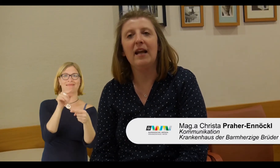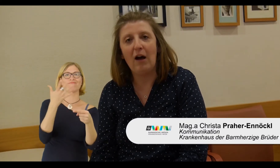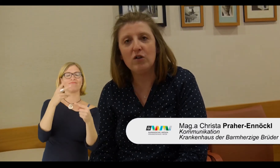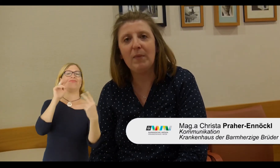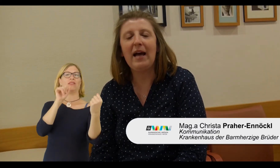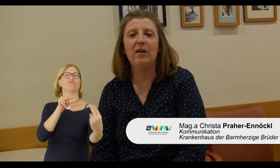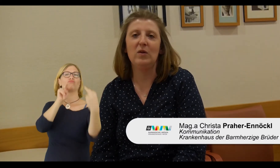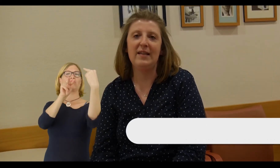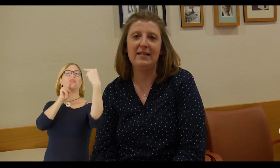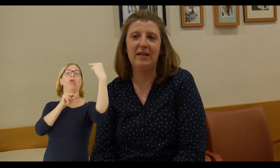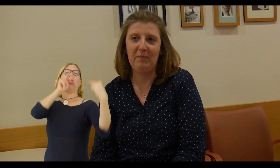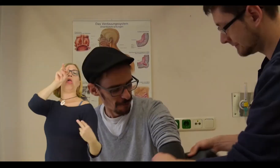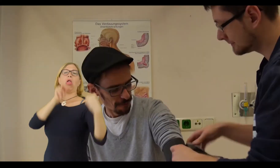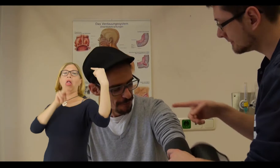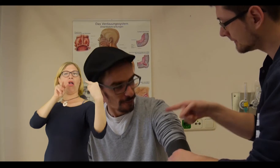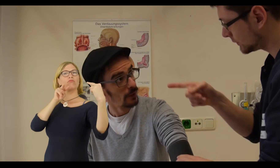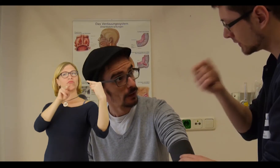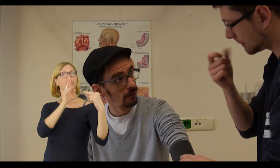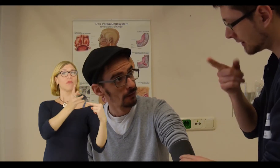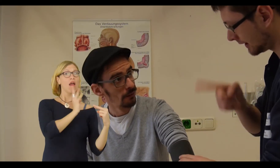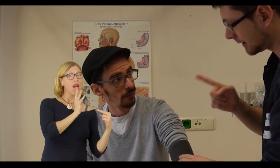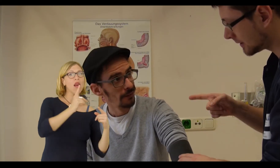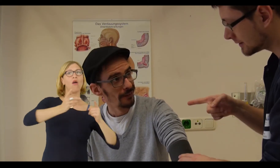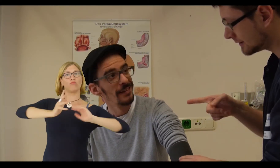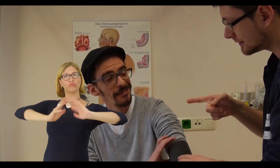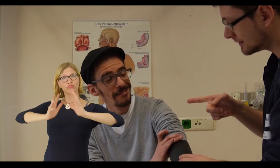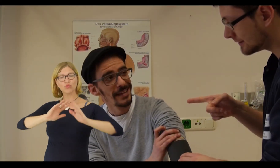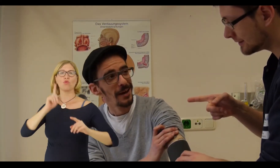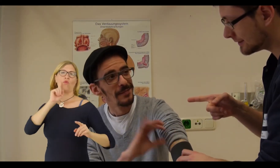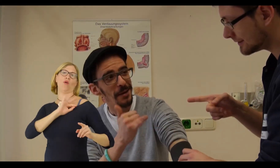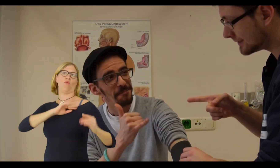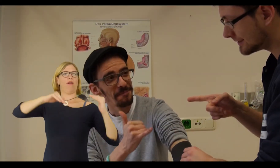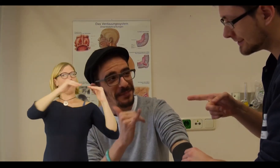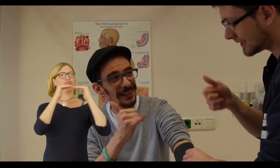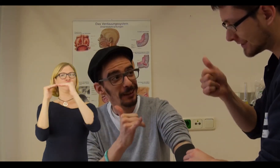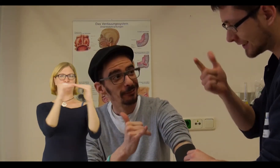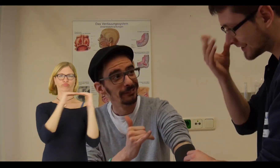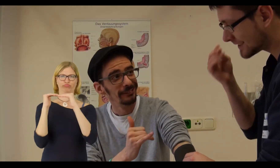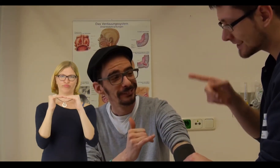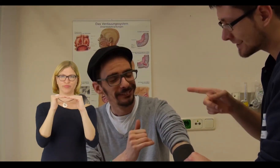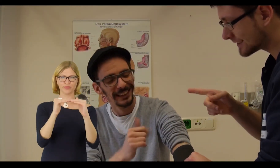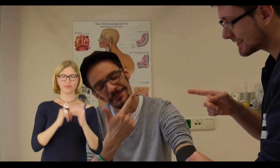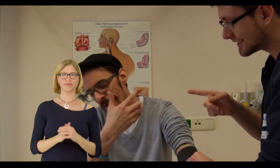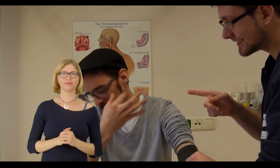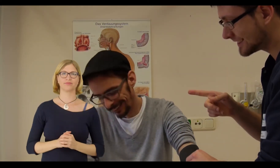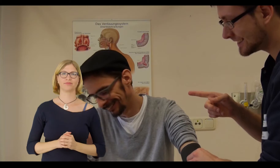... on eye level - whether it's in speach or sign language, with Deaf or hearing colleagues.